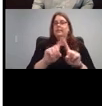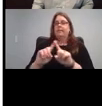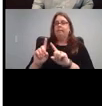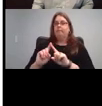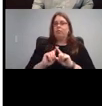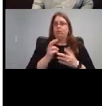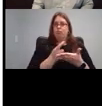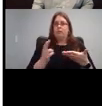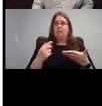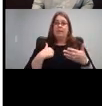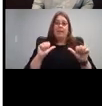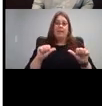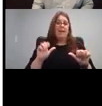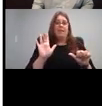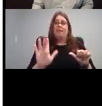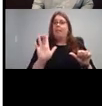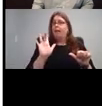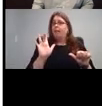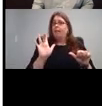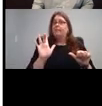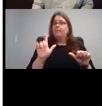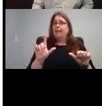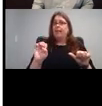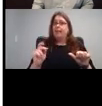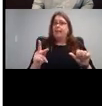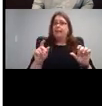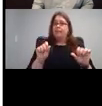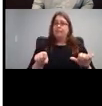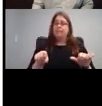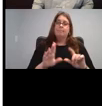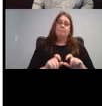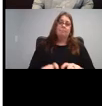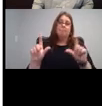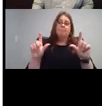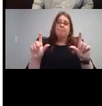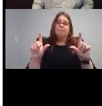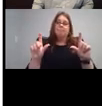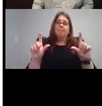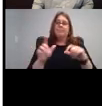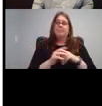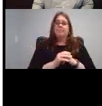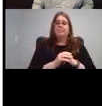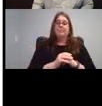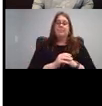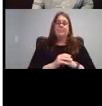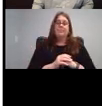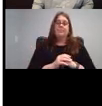on these so you can see them There's a link in here